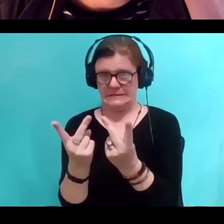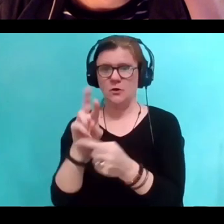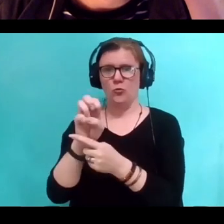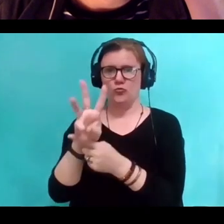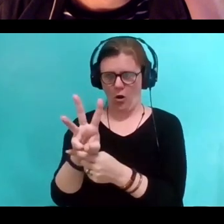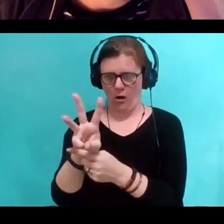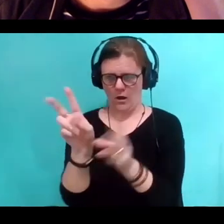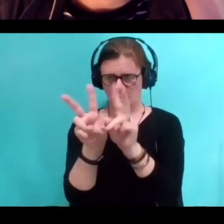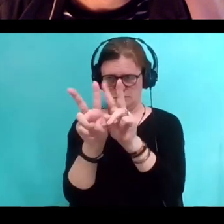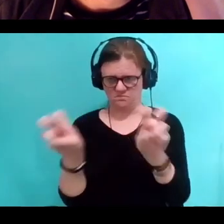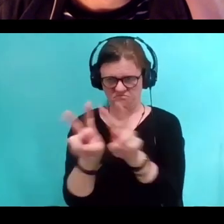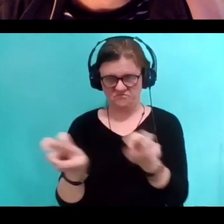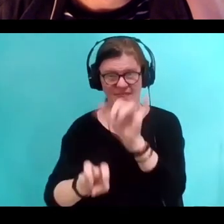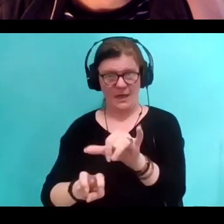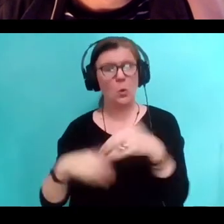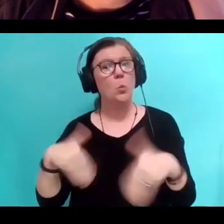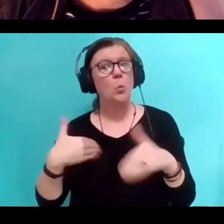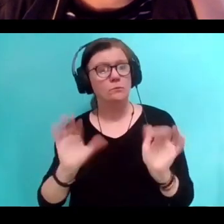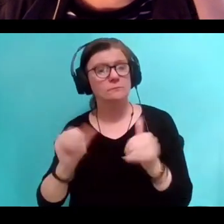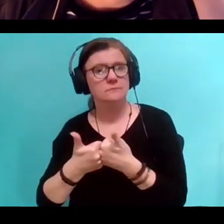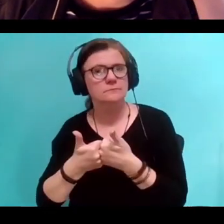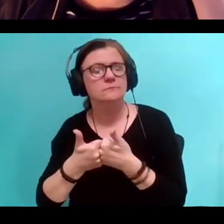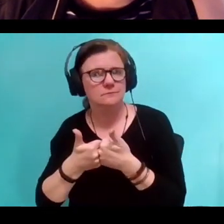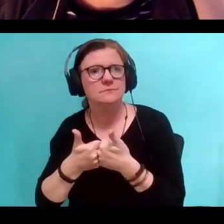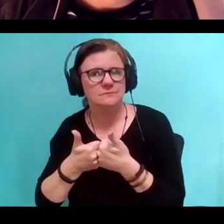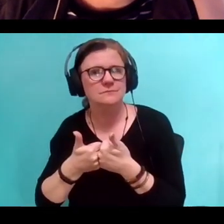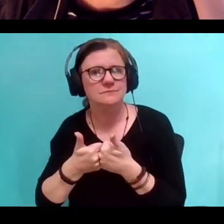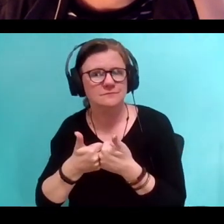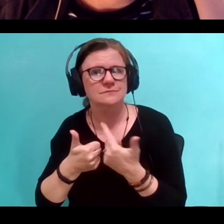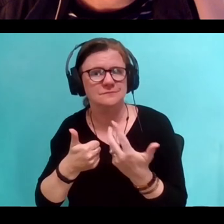And, just good covers the waterfront.